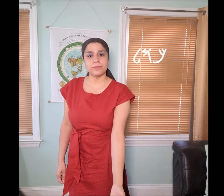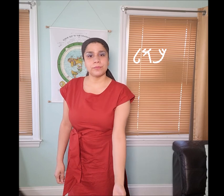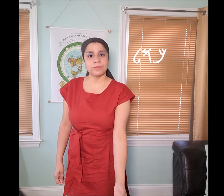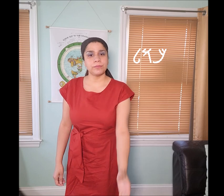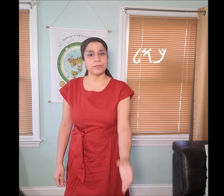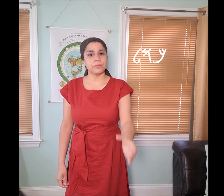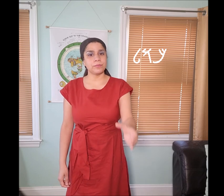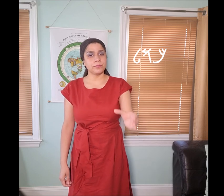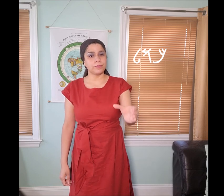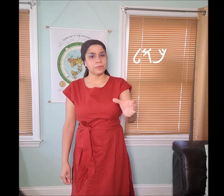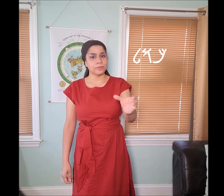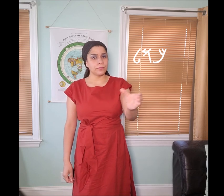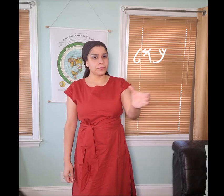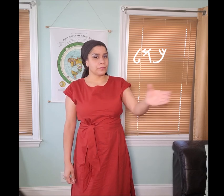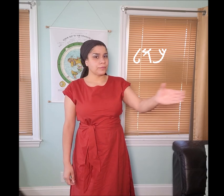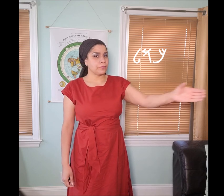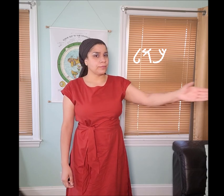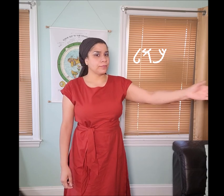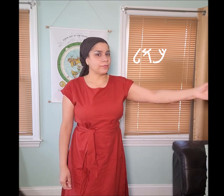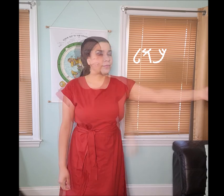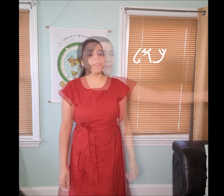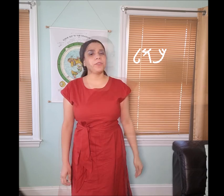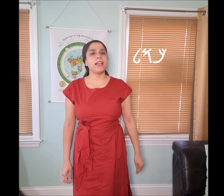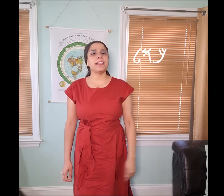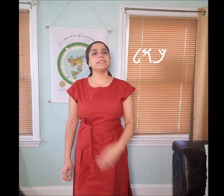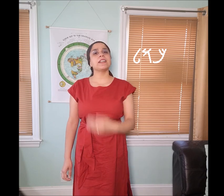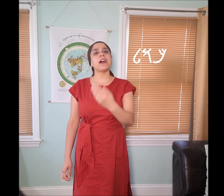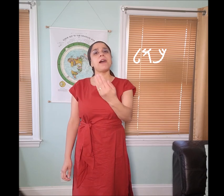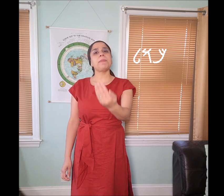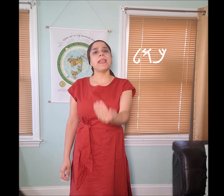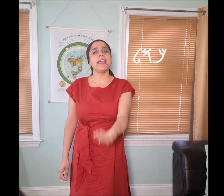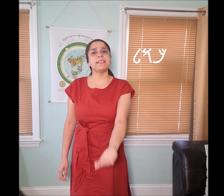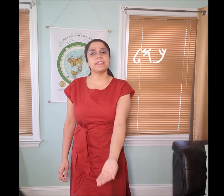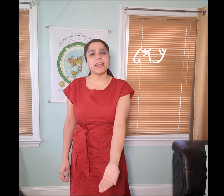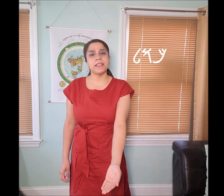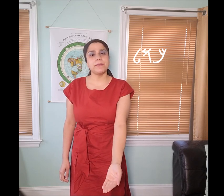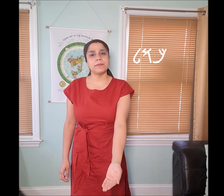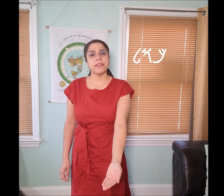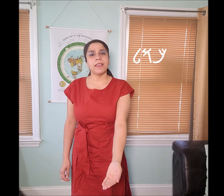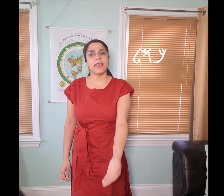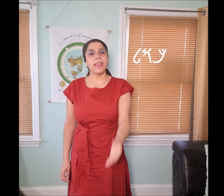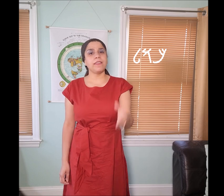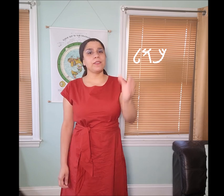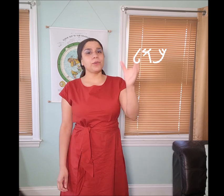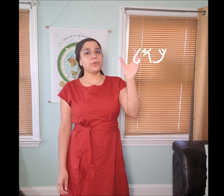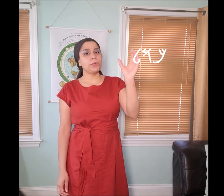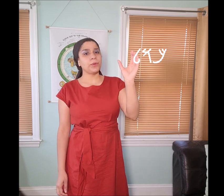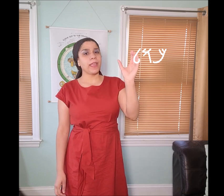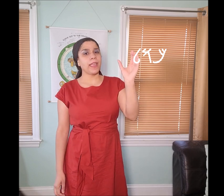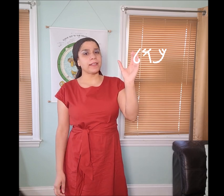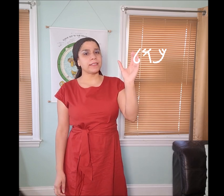I utilize the "𐤊 kap" hand sign and the "uu"